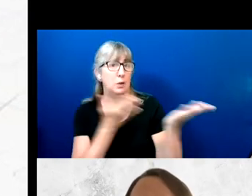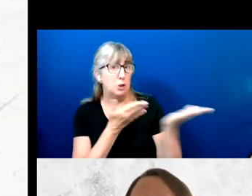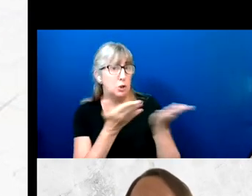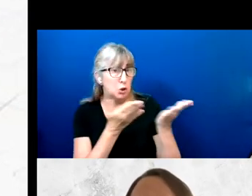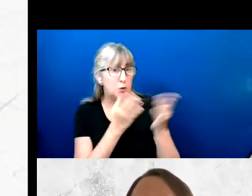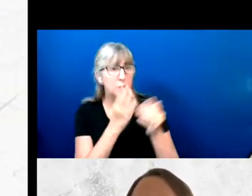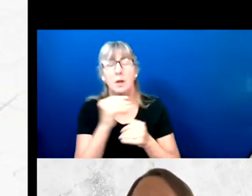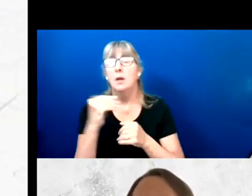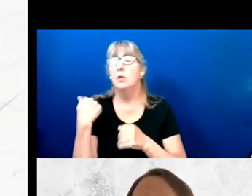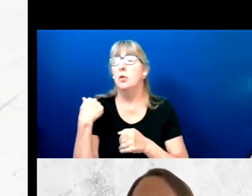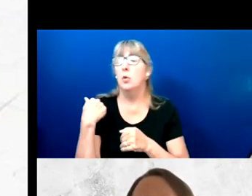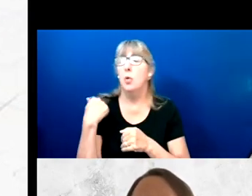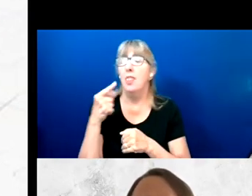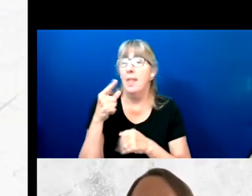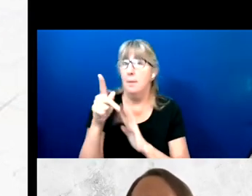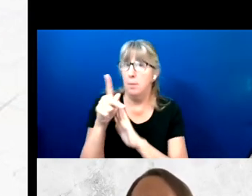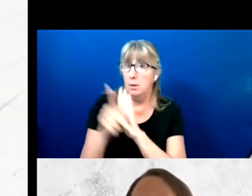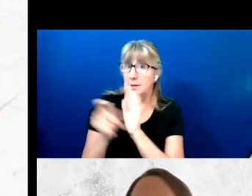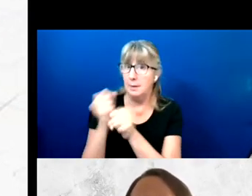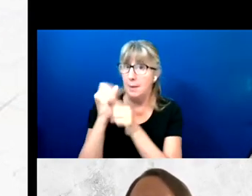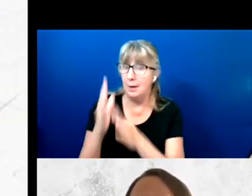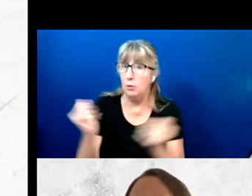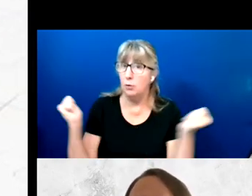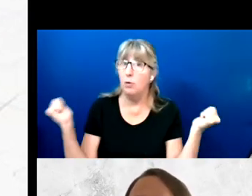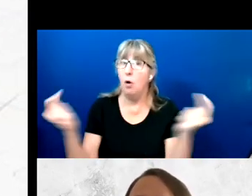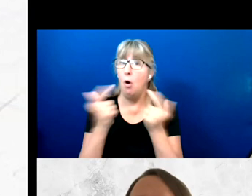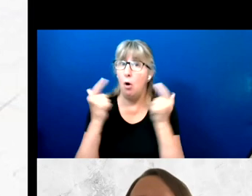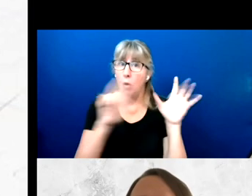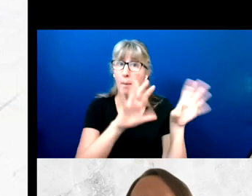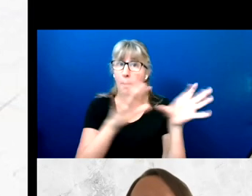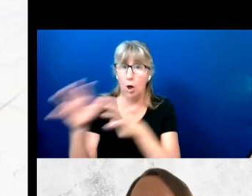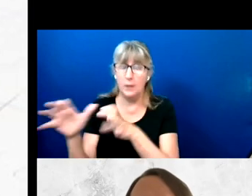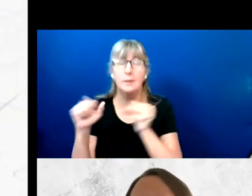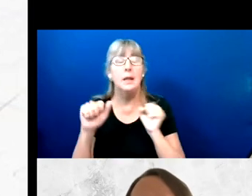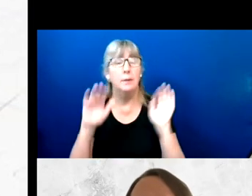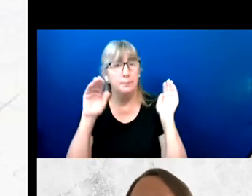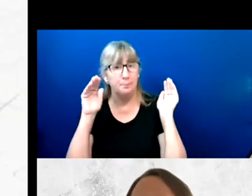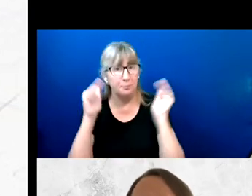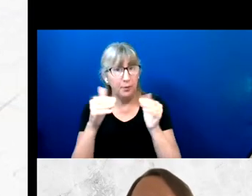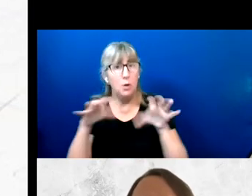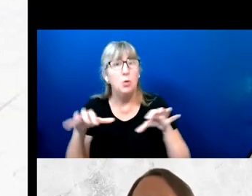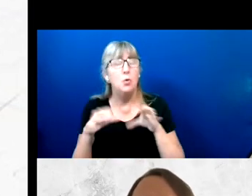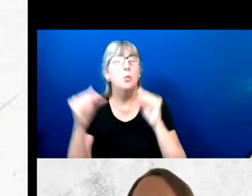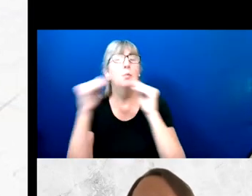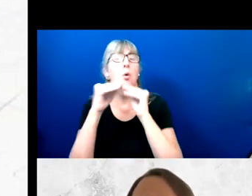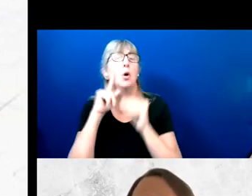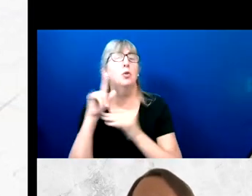policymakers of all parties could do a little more to reach out to our community.